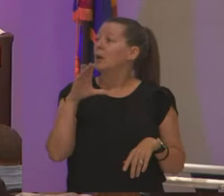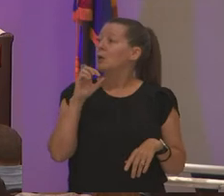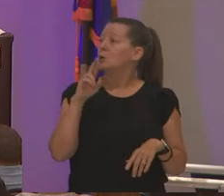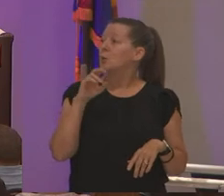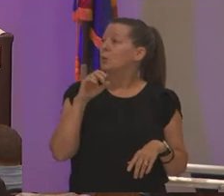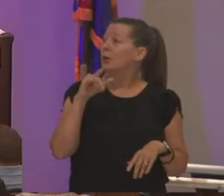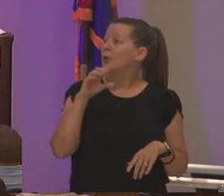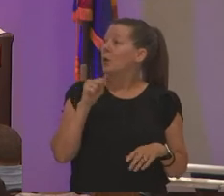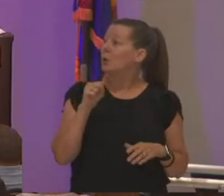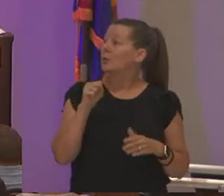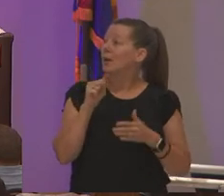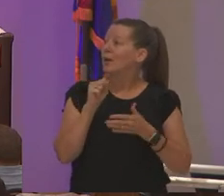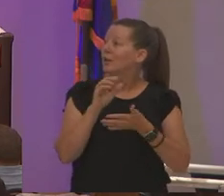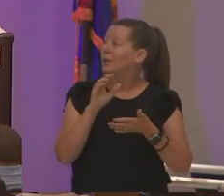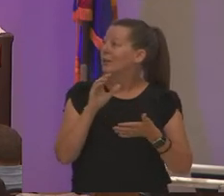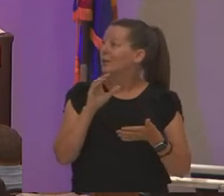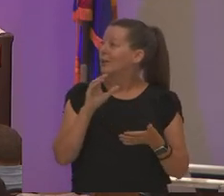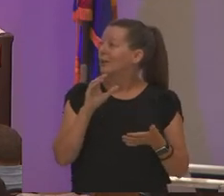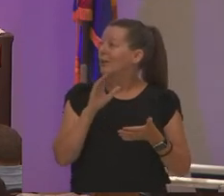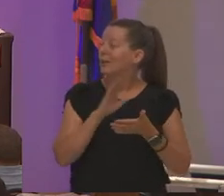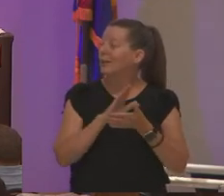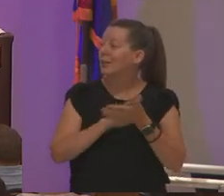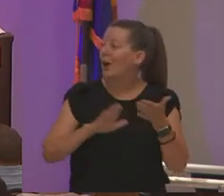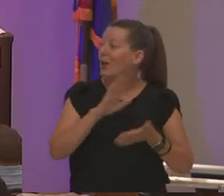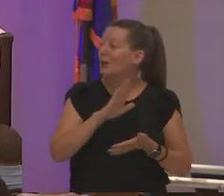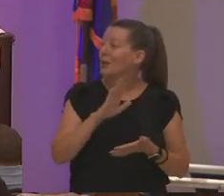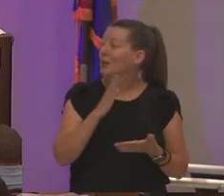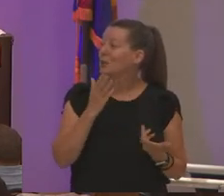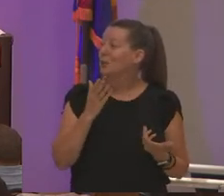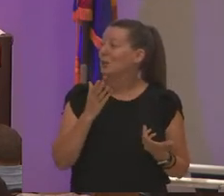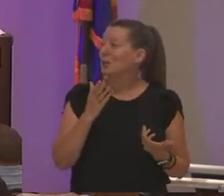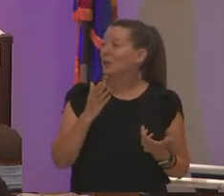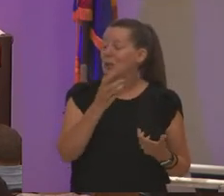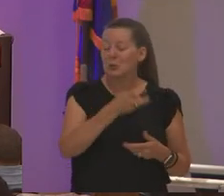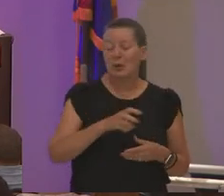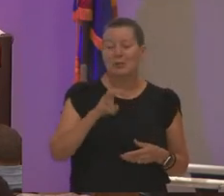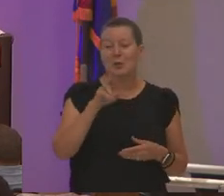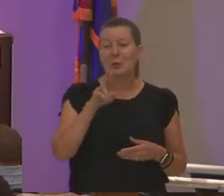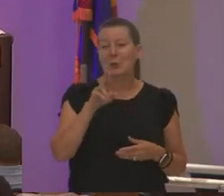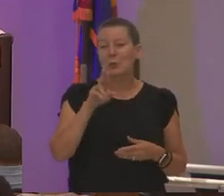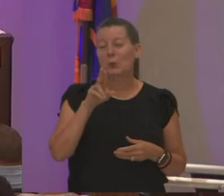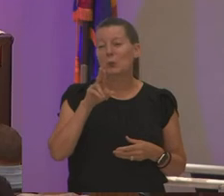for my undergrad i mean from part of my undergrad i transferred into ucla where i got my bachelor's